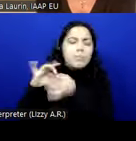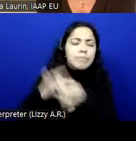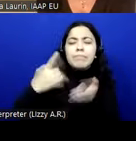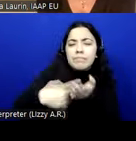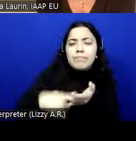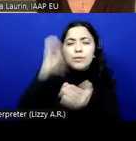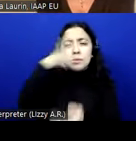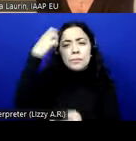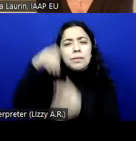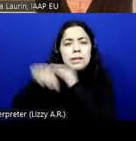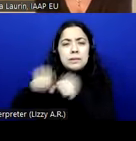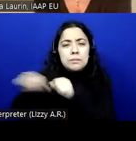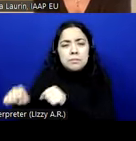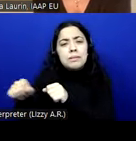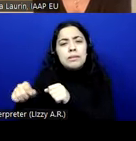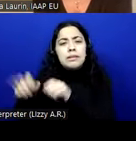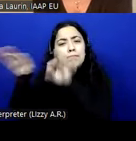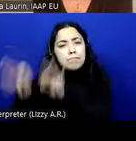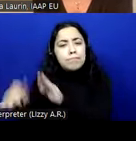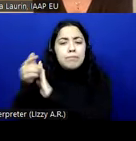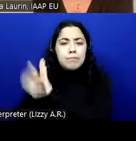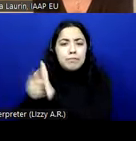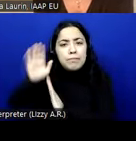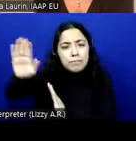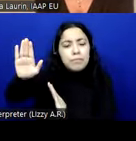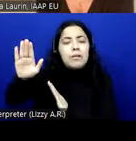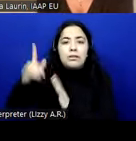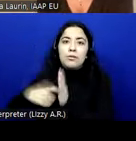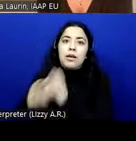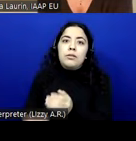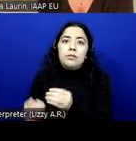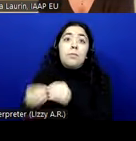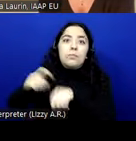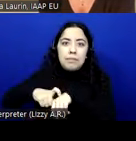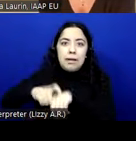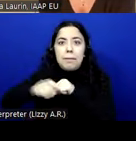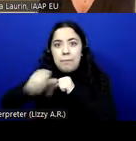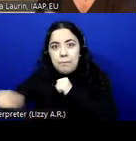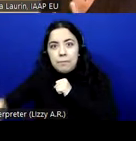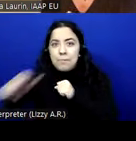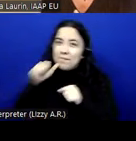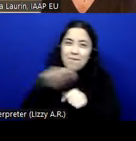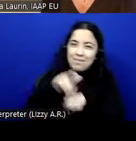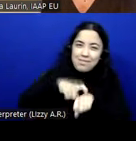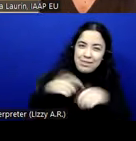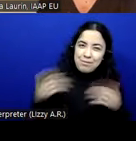much more time than we have for this short Q&A. We get a question like, now we're taking off our